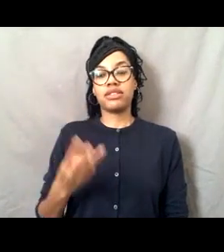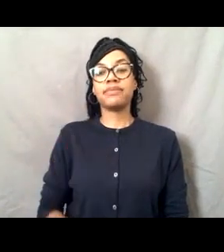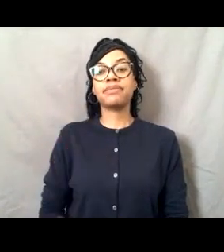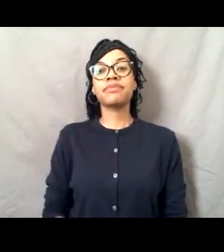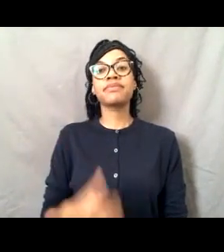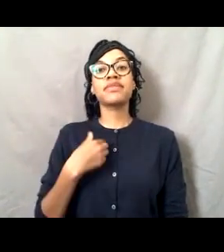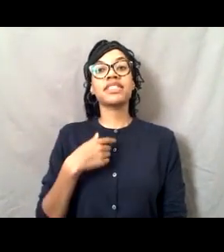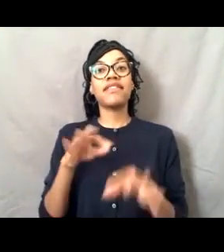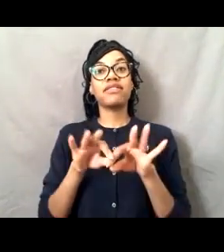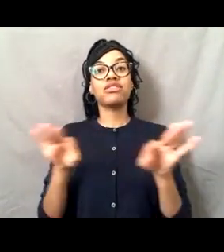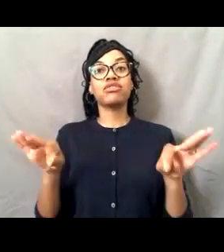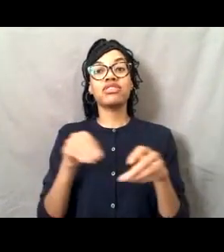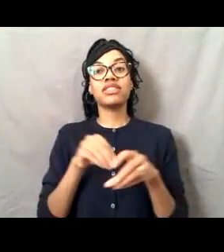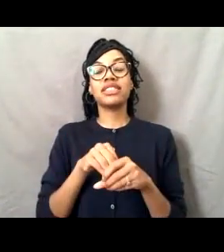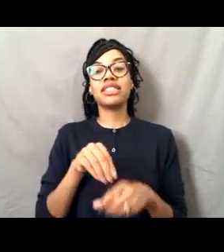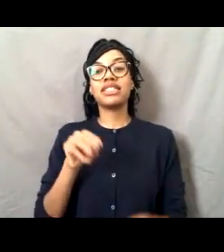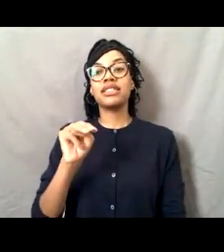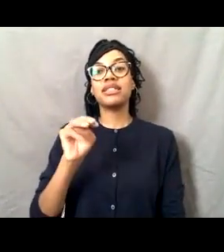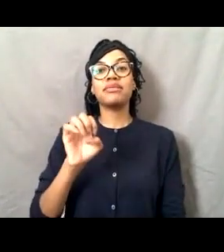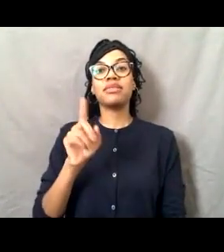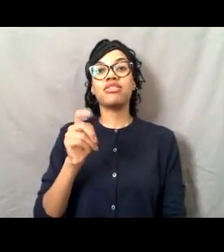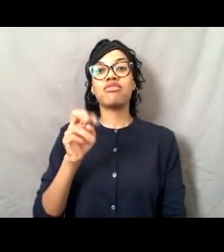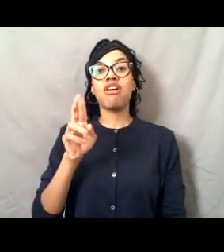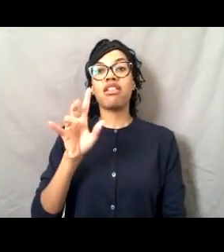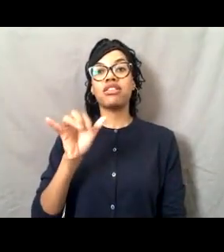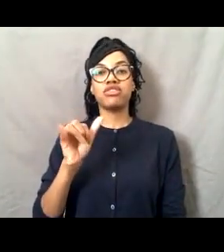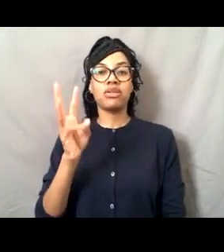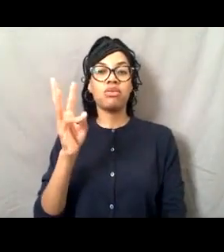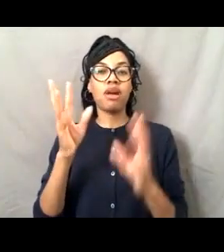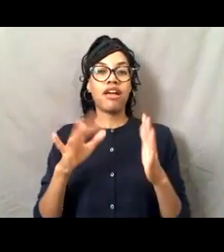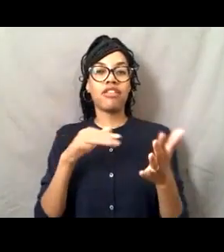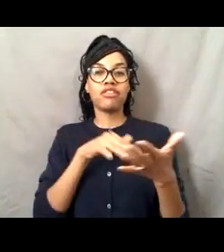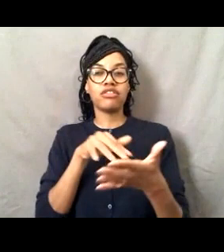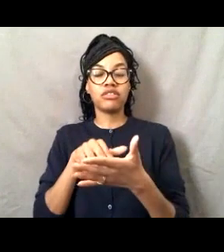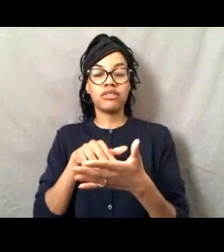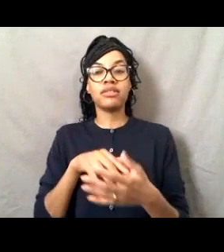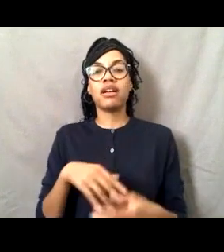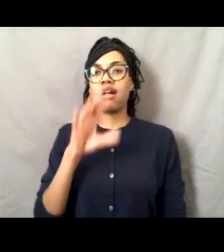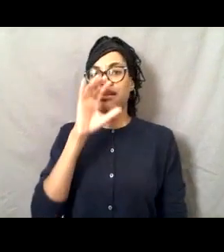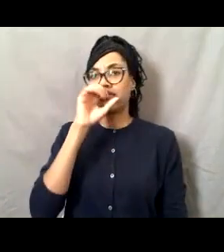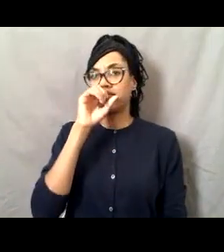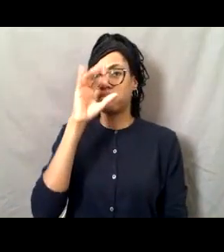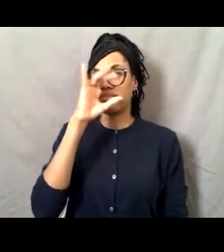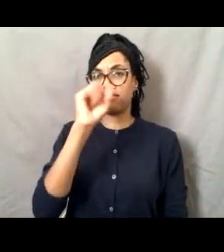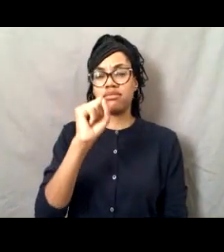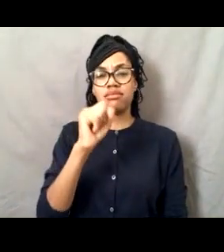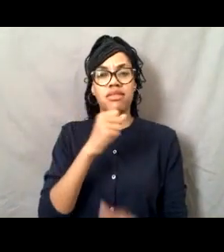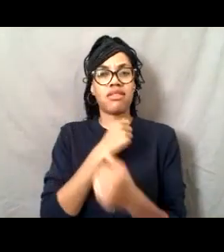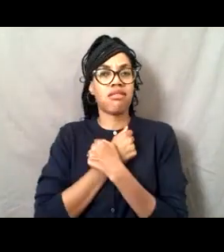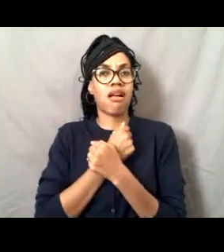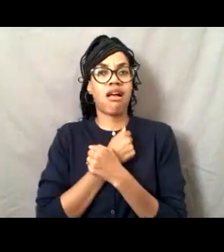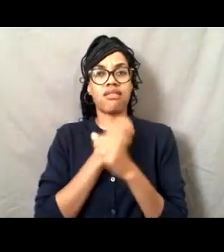I love the weather and I actually grew up in Kansas in the middle of the country.